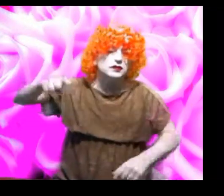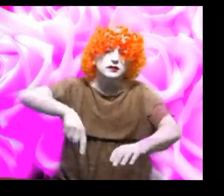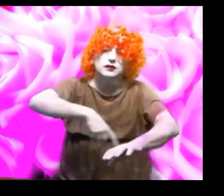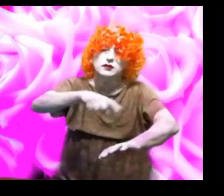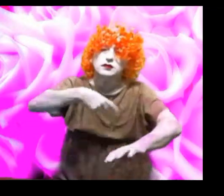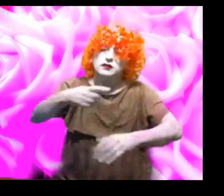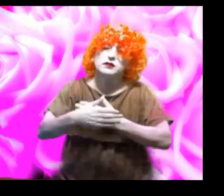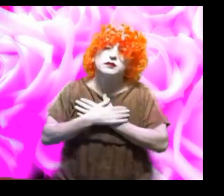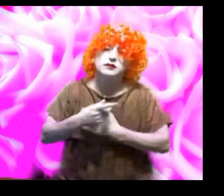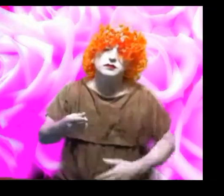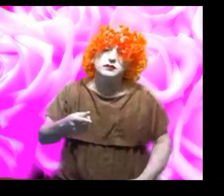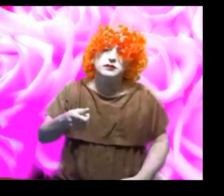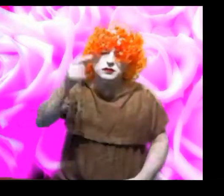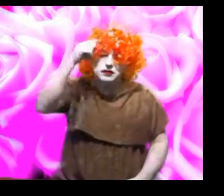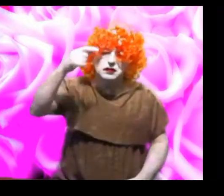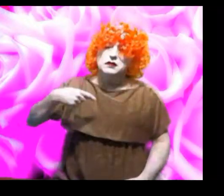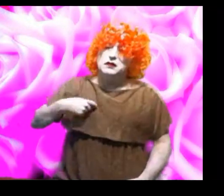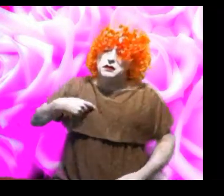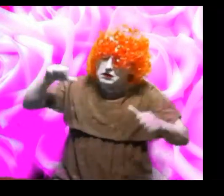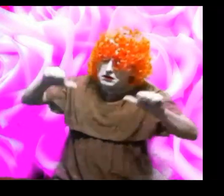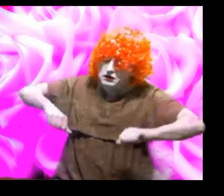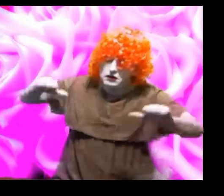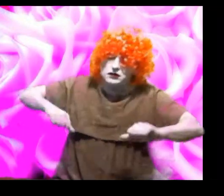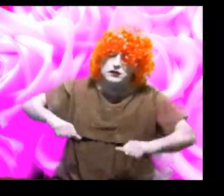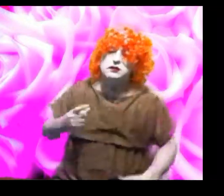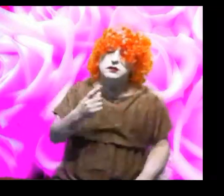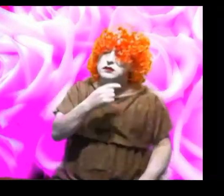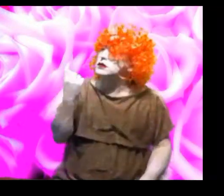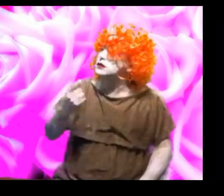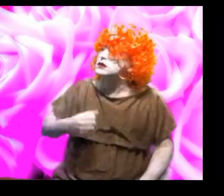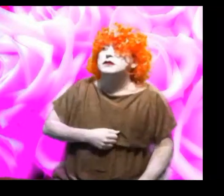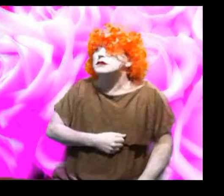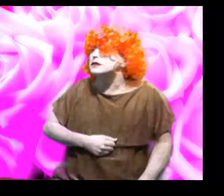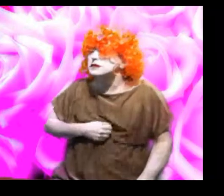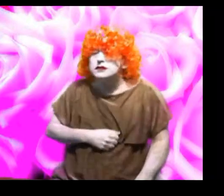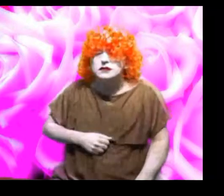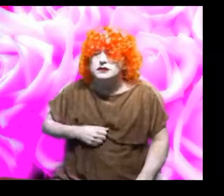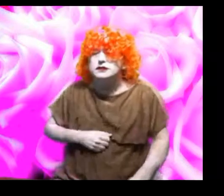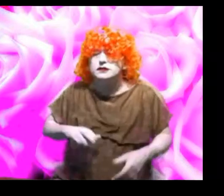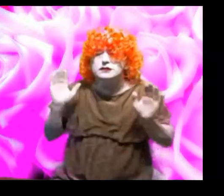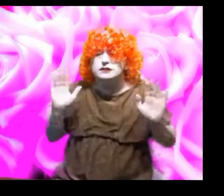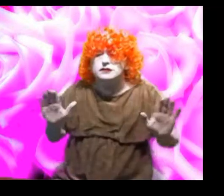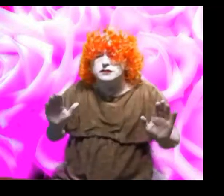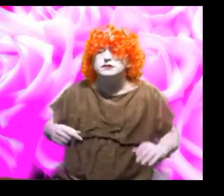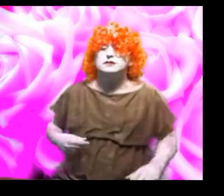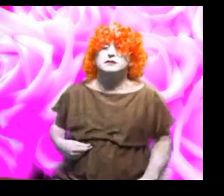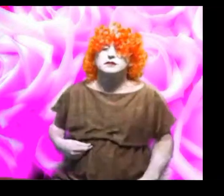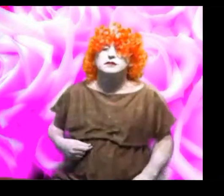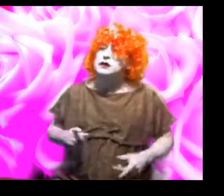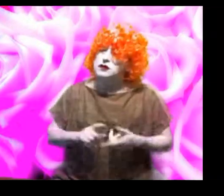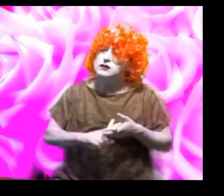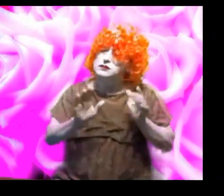And remember God always loves you, even when you think you've been bad, just tell him that you're sorry and you'll not do it again. And don't do it again.